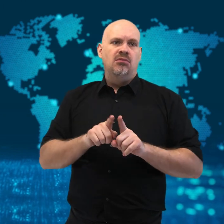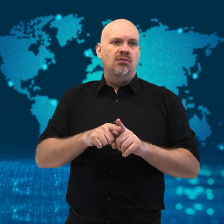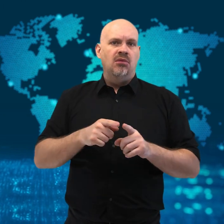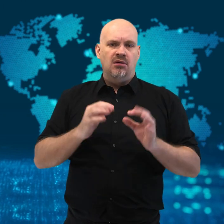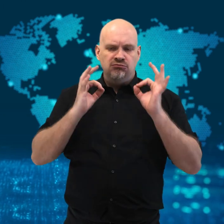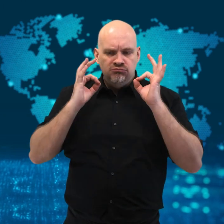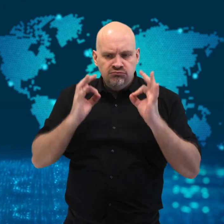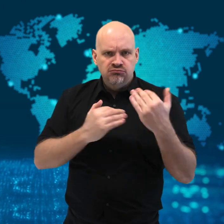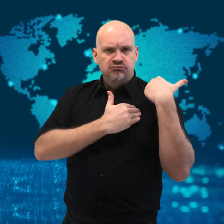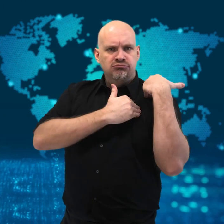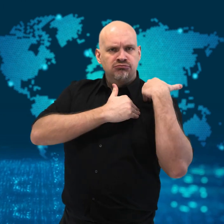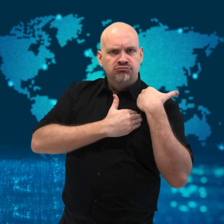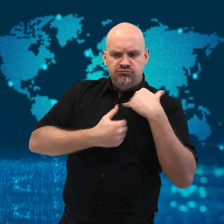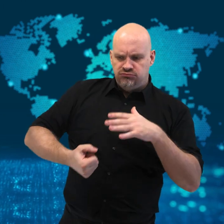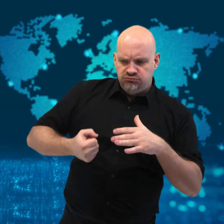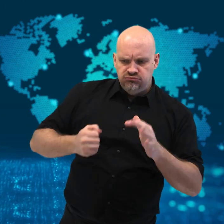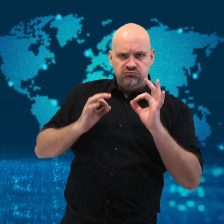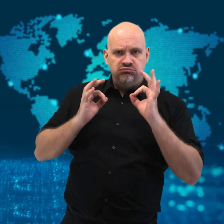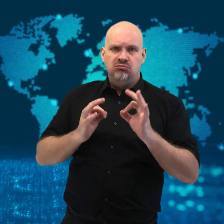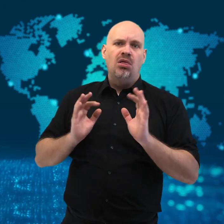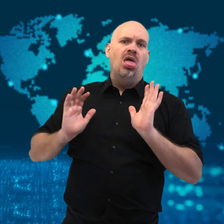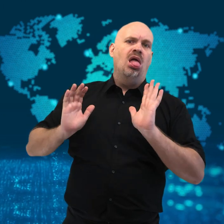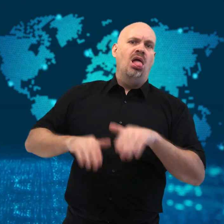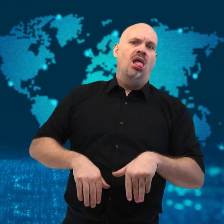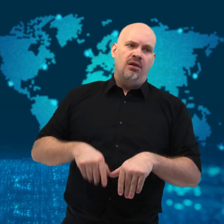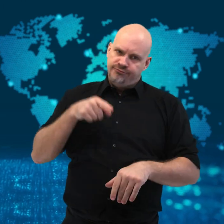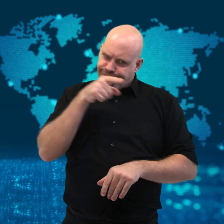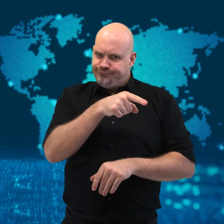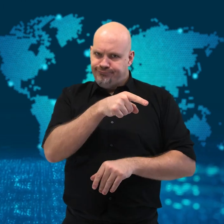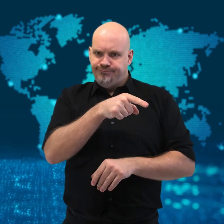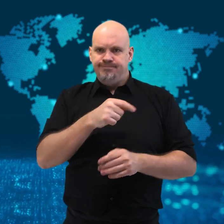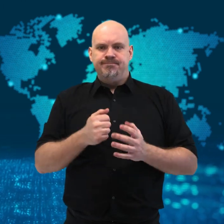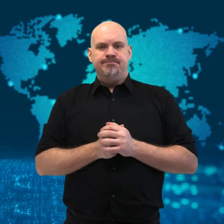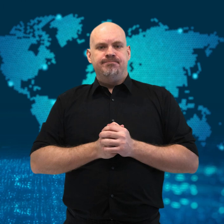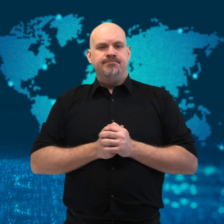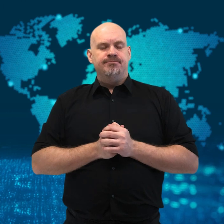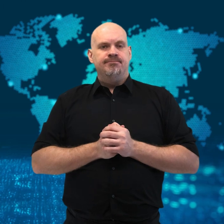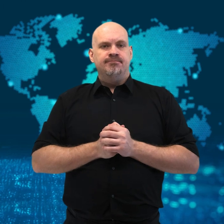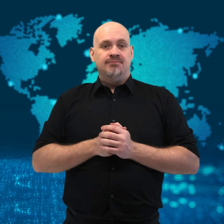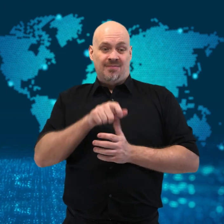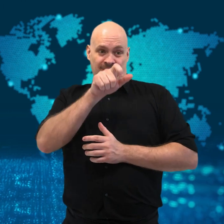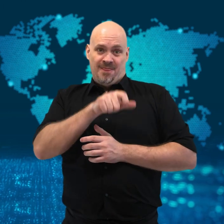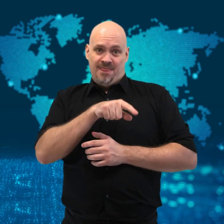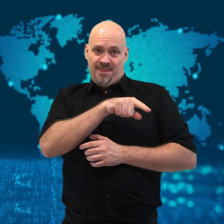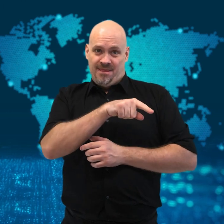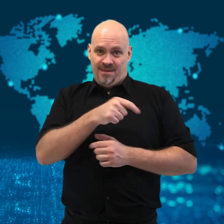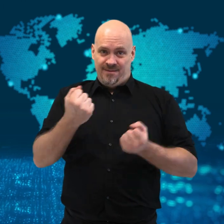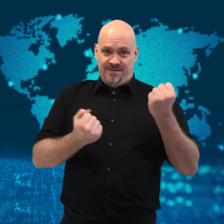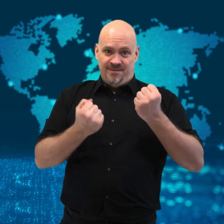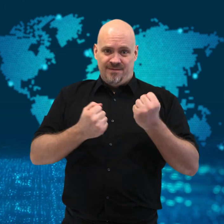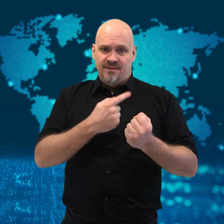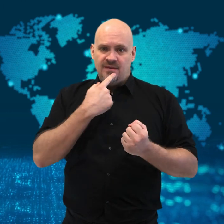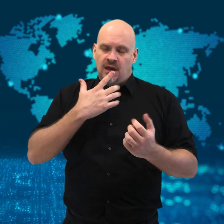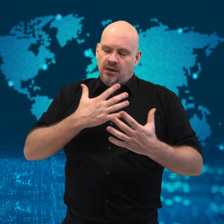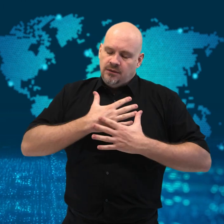owner said he is “deeply remorseful” for the wreck.